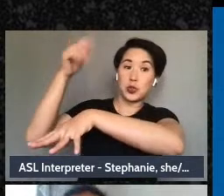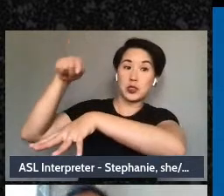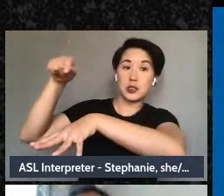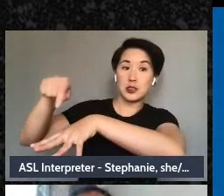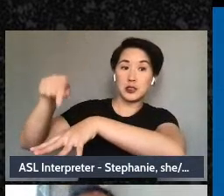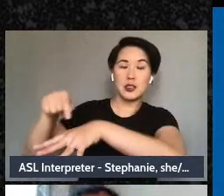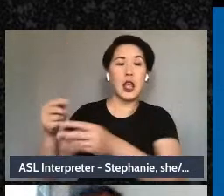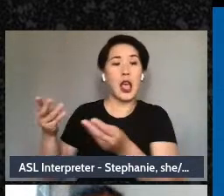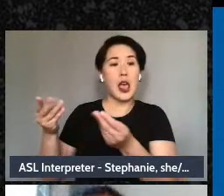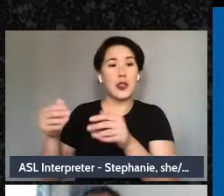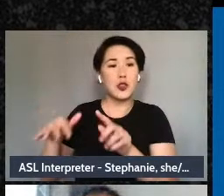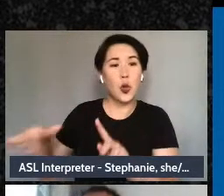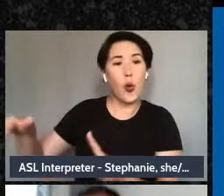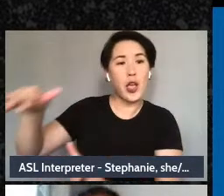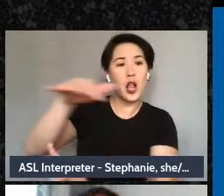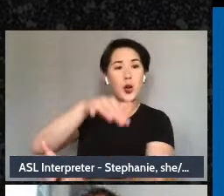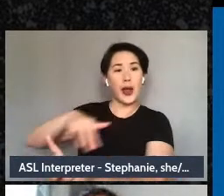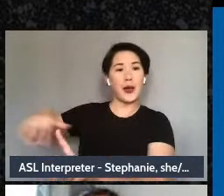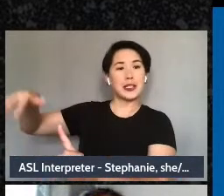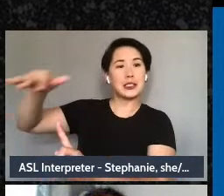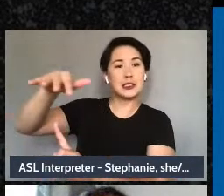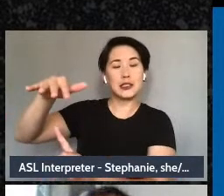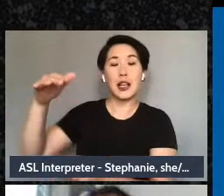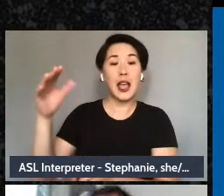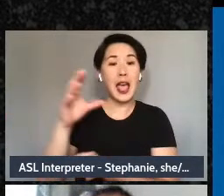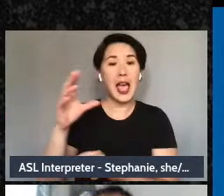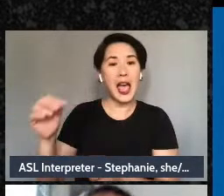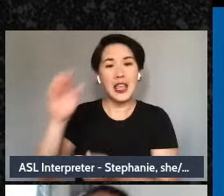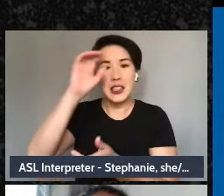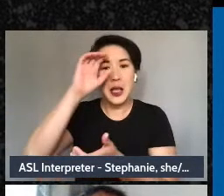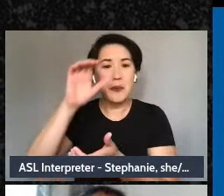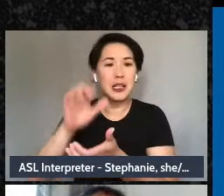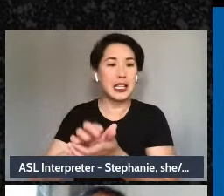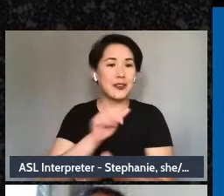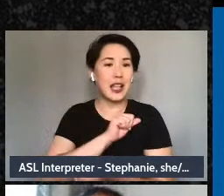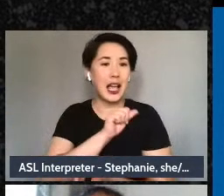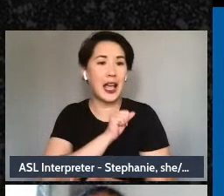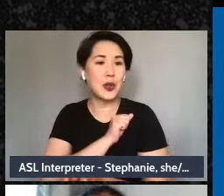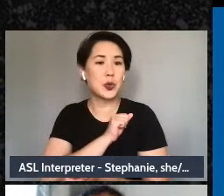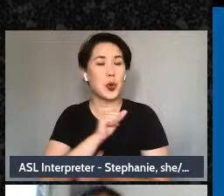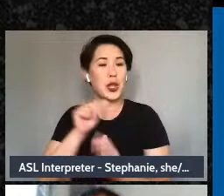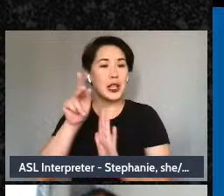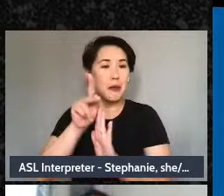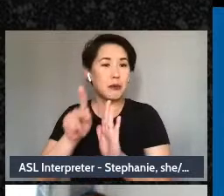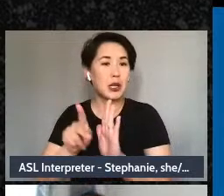what are the attitudes, and the beliefs, and the values, and principles that are the foundation of